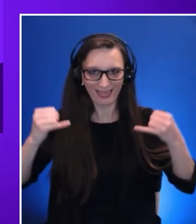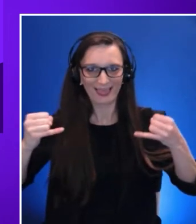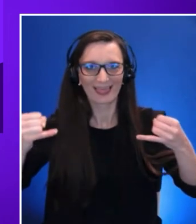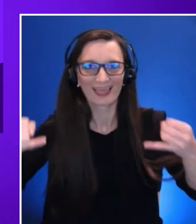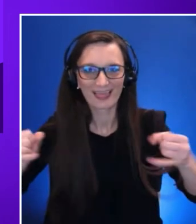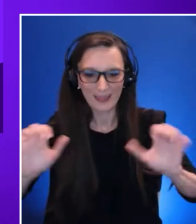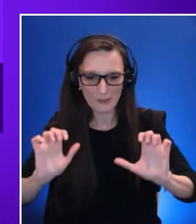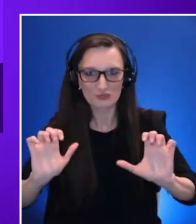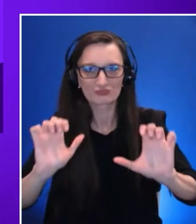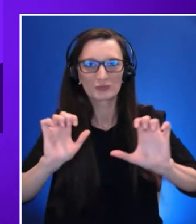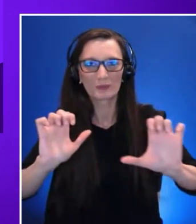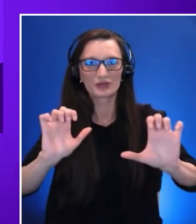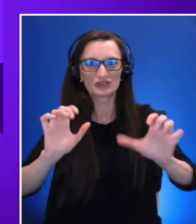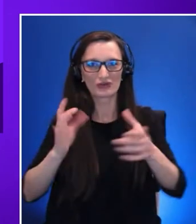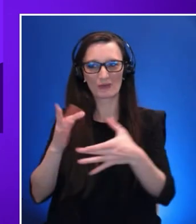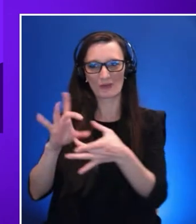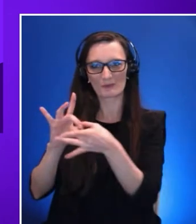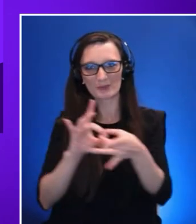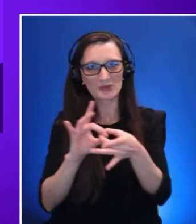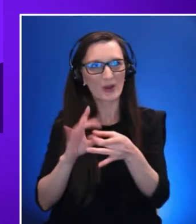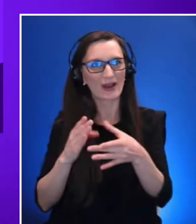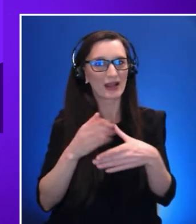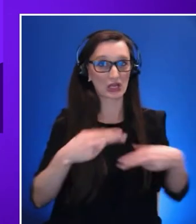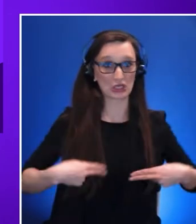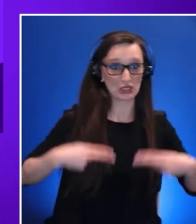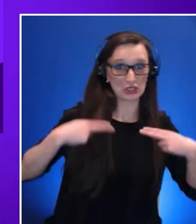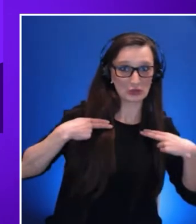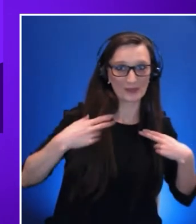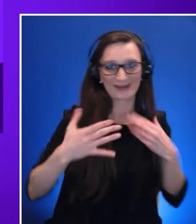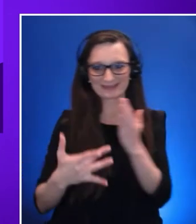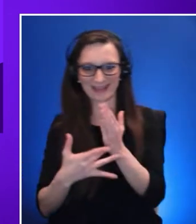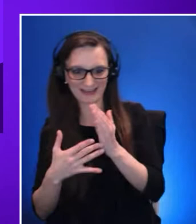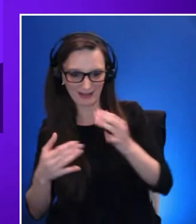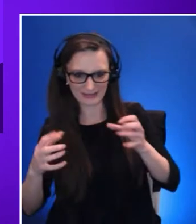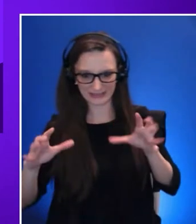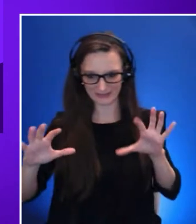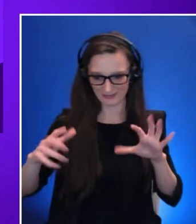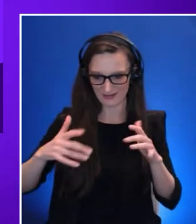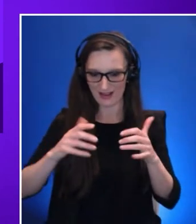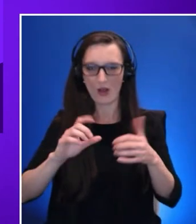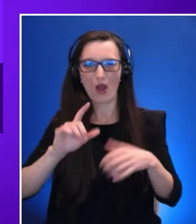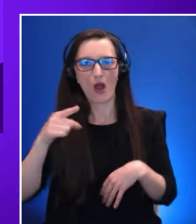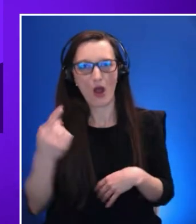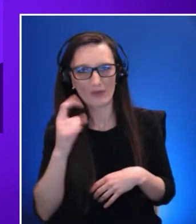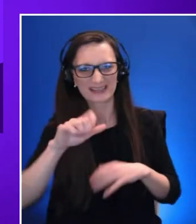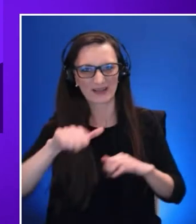constantly be challenging the status quo. And not just by going all in on emerging tech